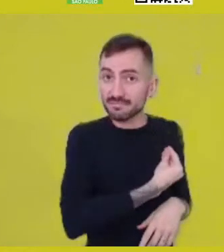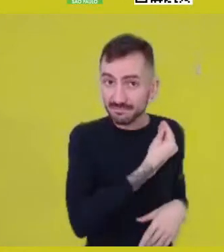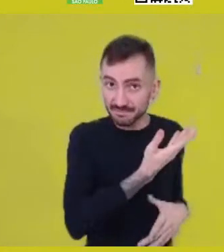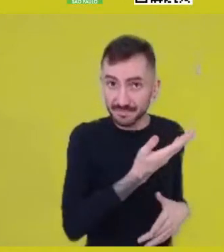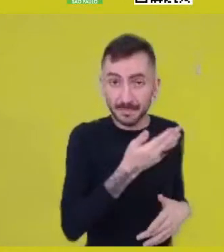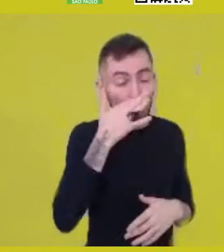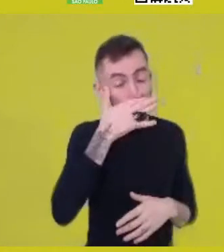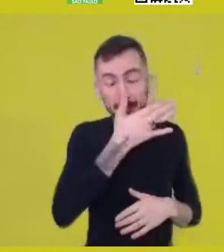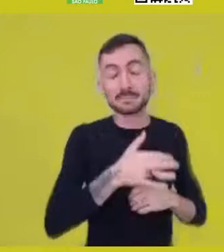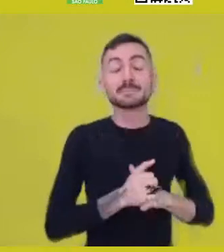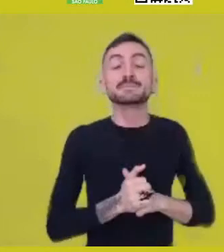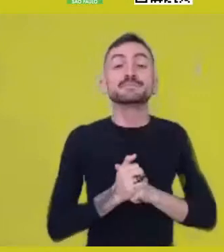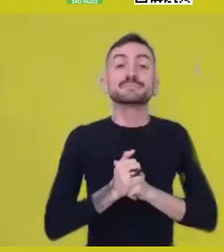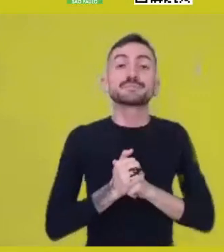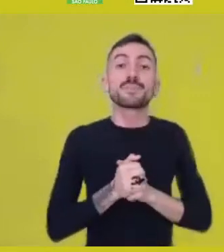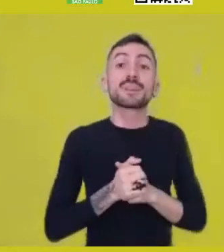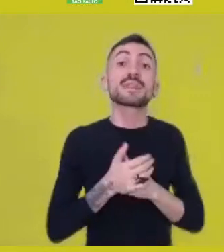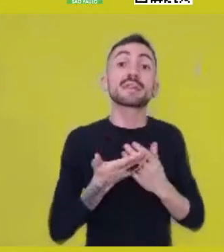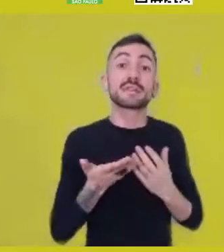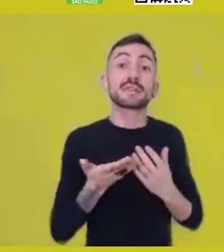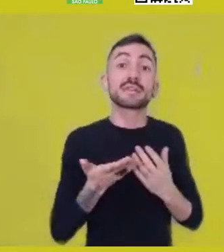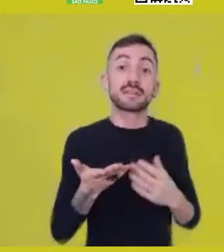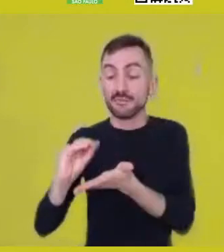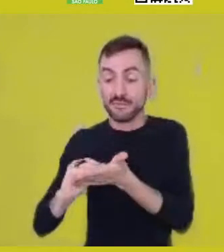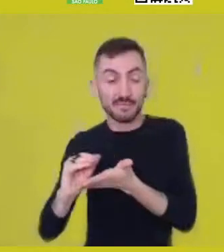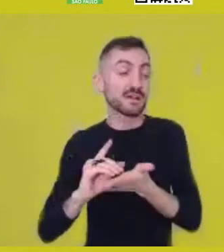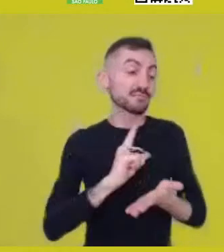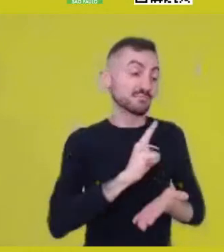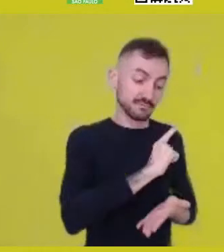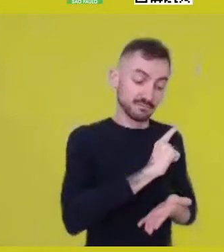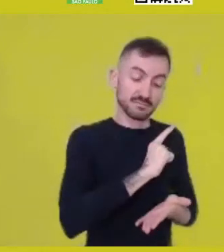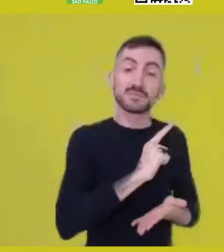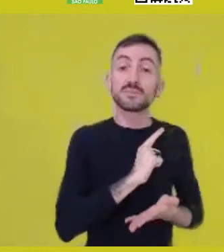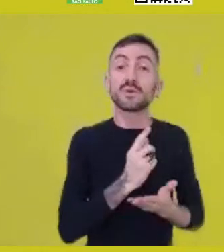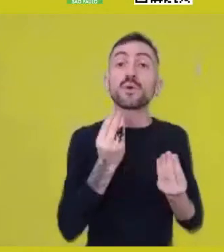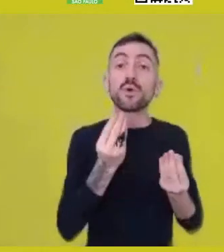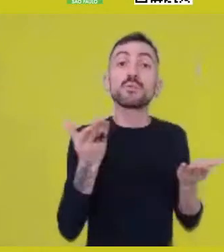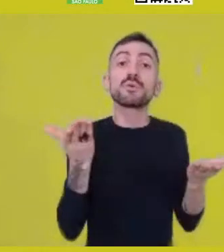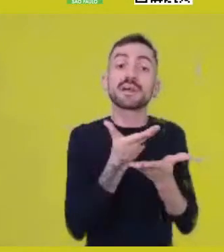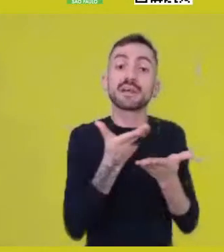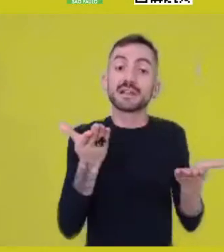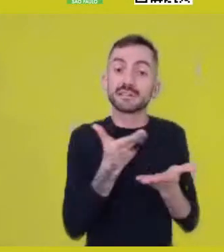And from that relation between a presence of absence